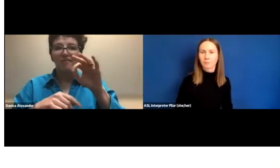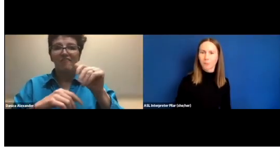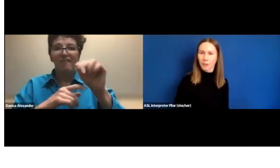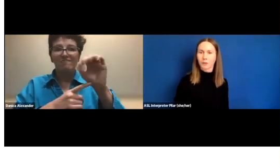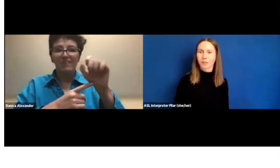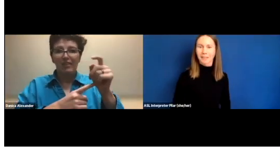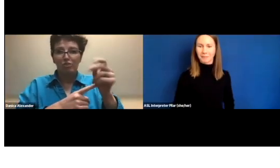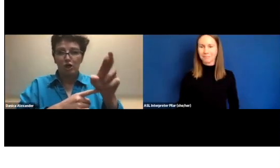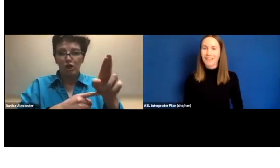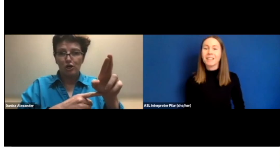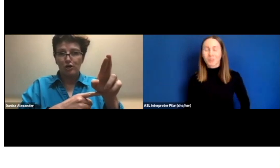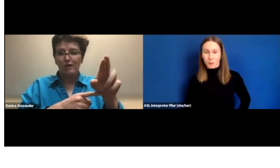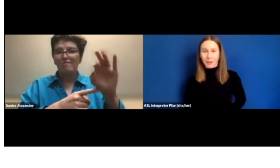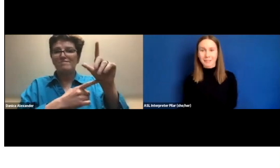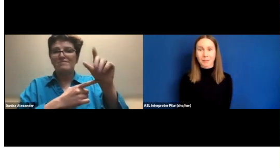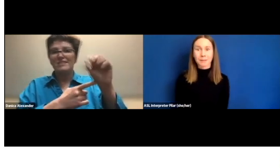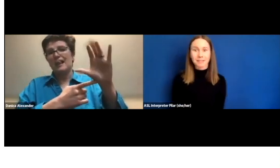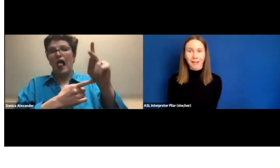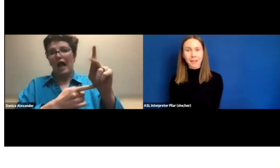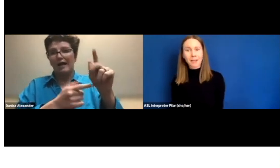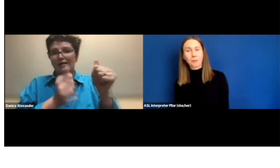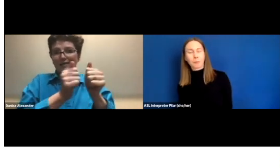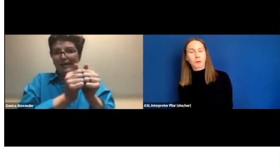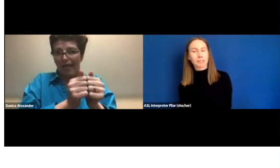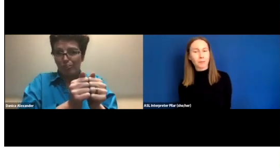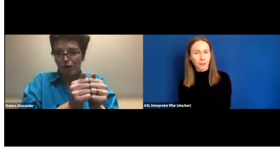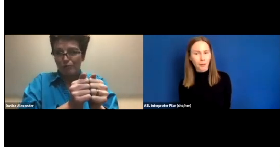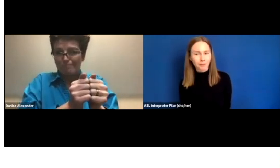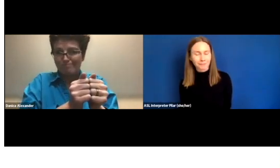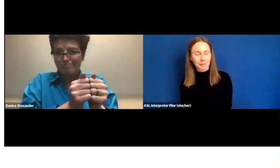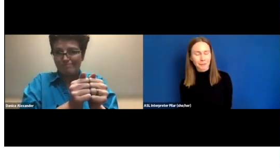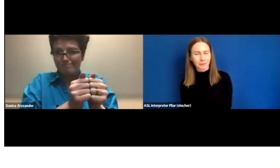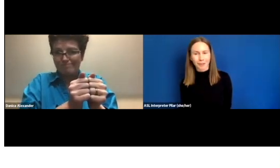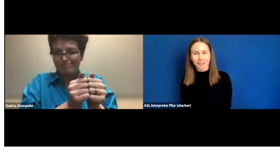just anything will be able to help our community.